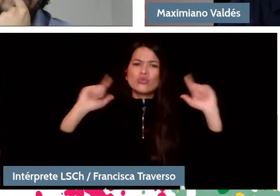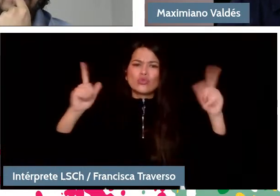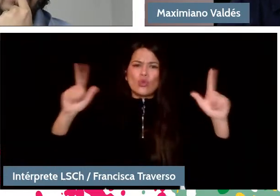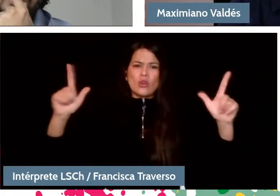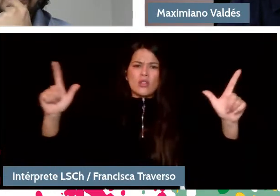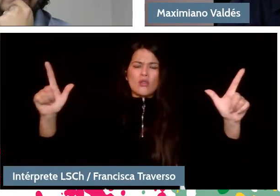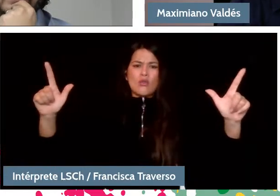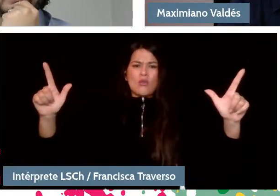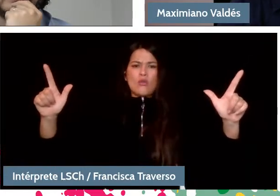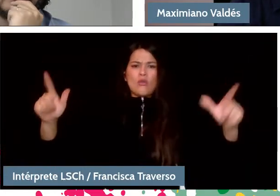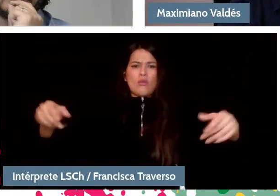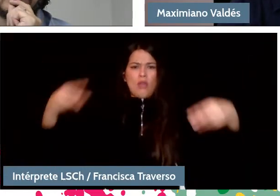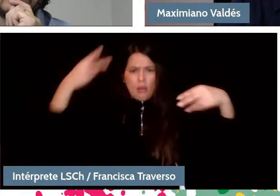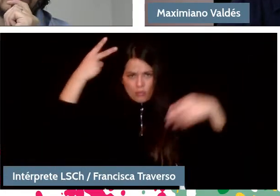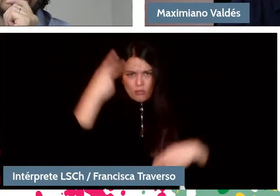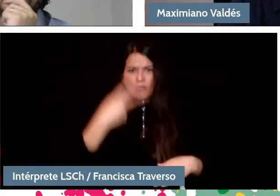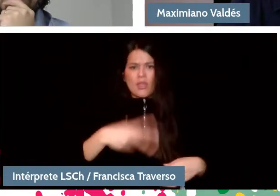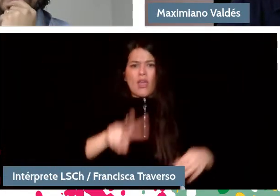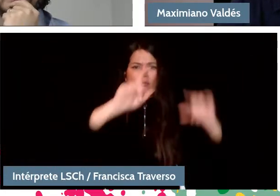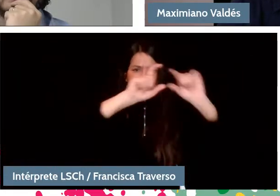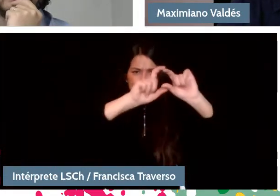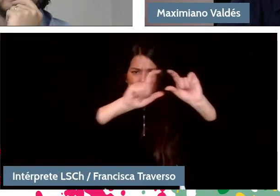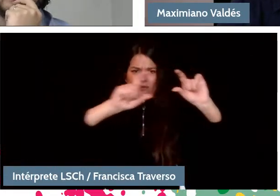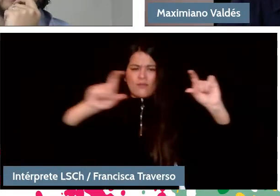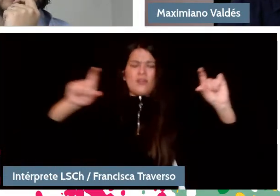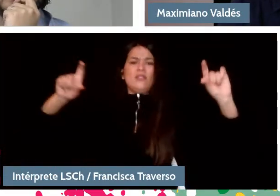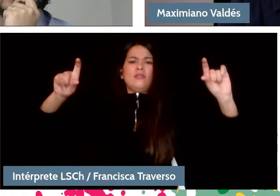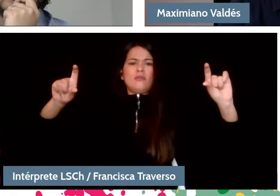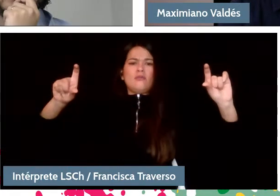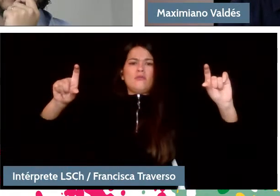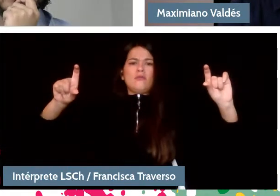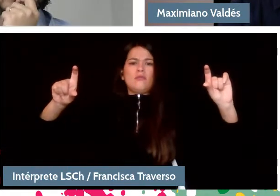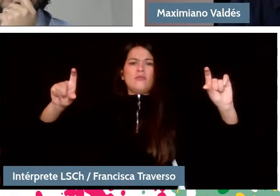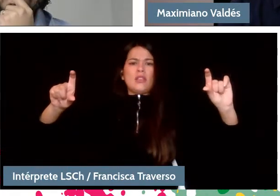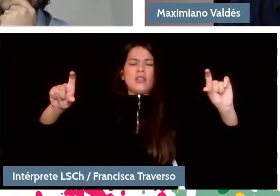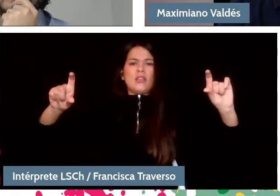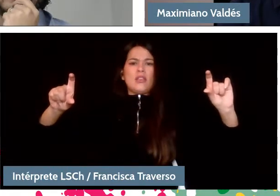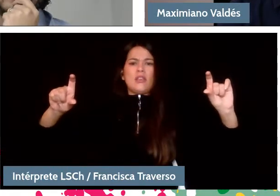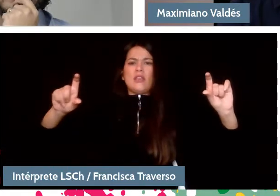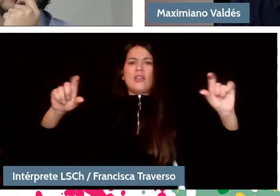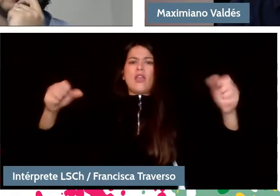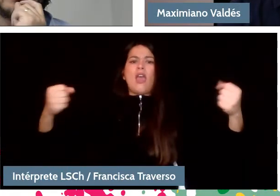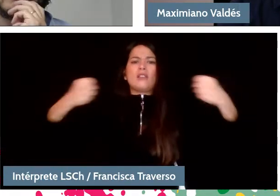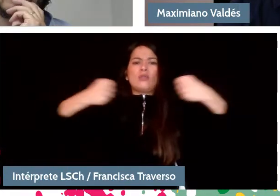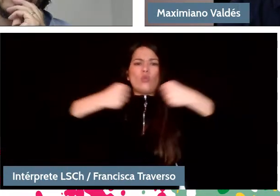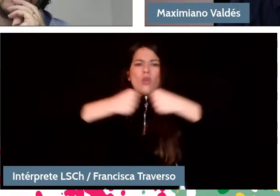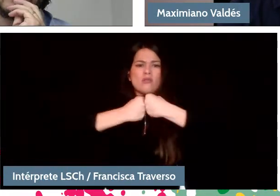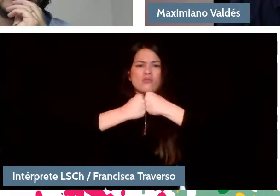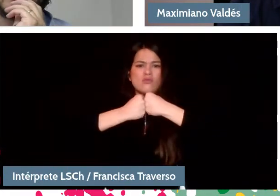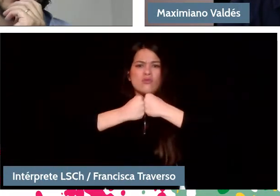and to the intensity of a sentence and the articulation mainly. And the articulations are more manneristic,